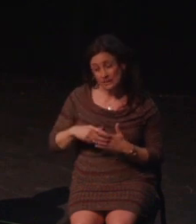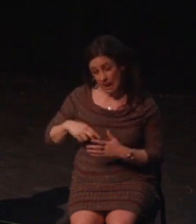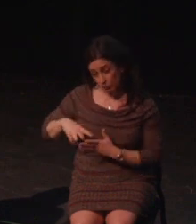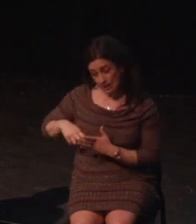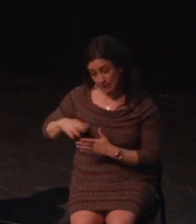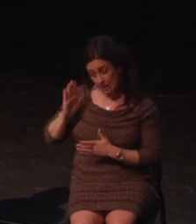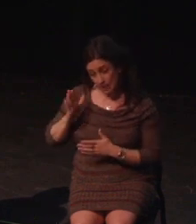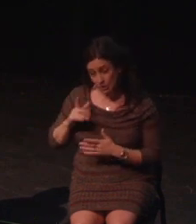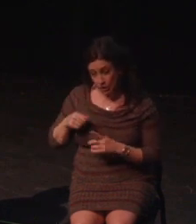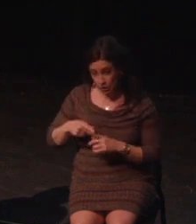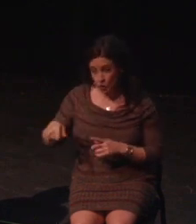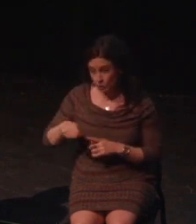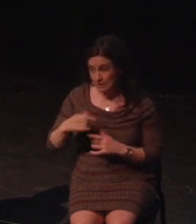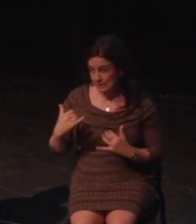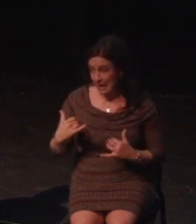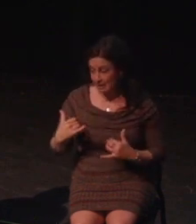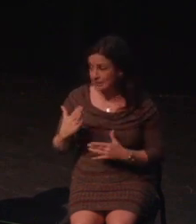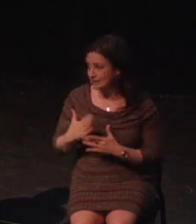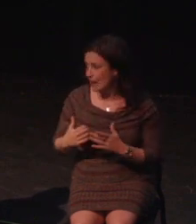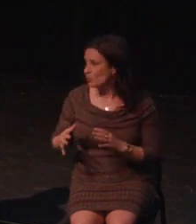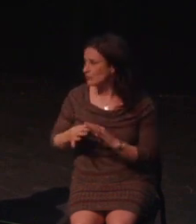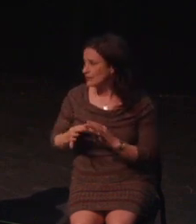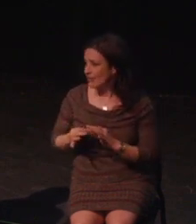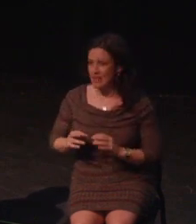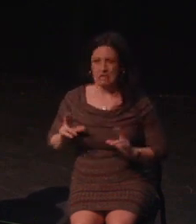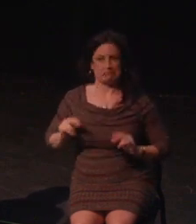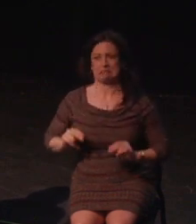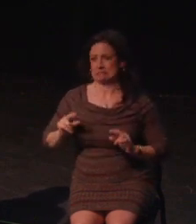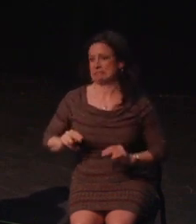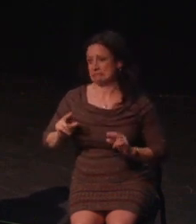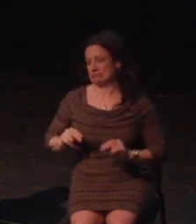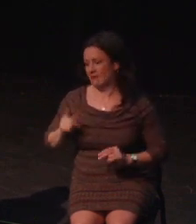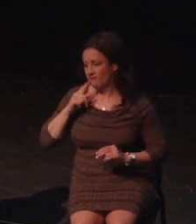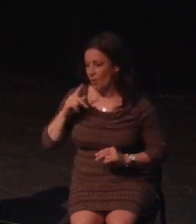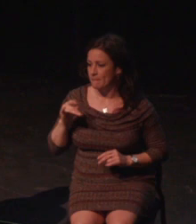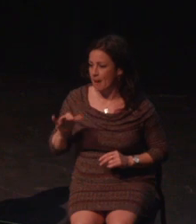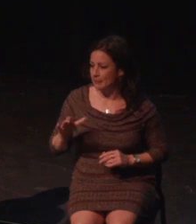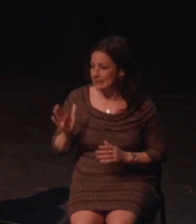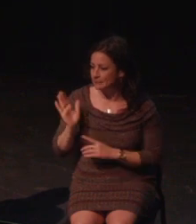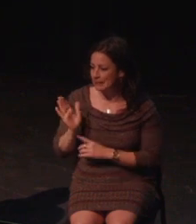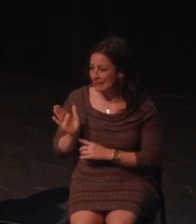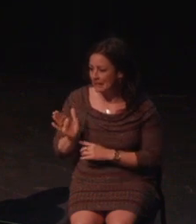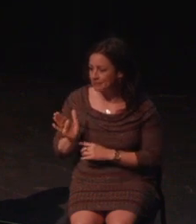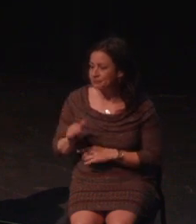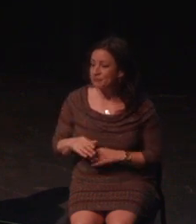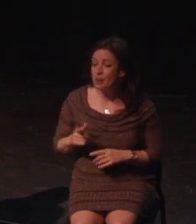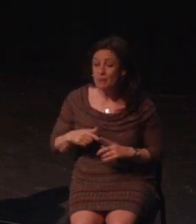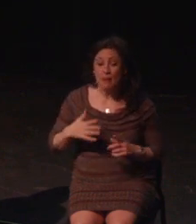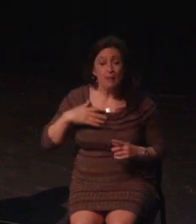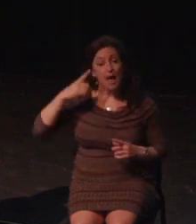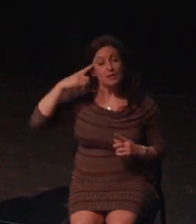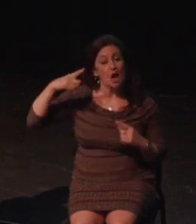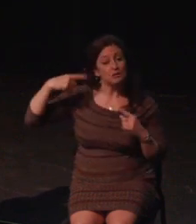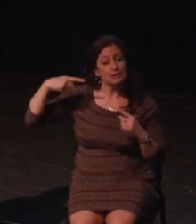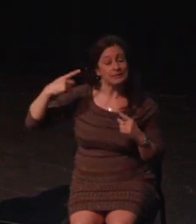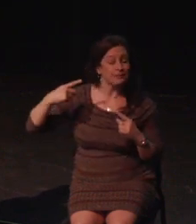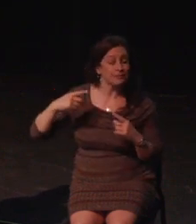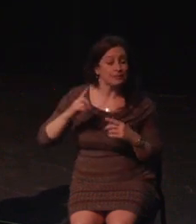There are more of us in the audience who I'm sure would love to speak to you afterwards.